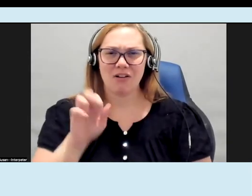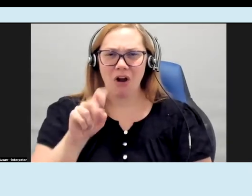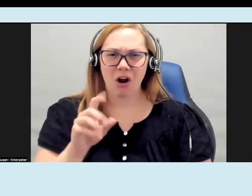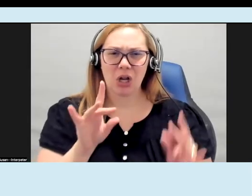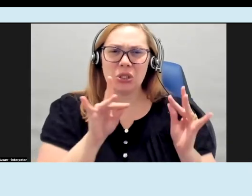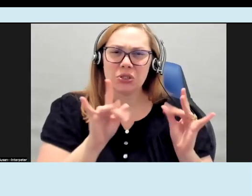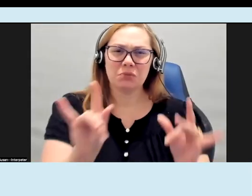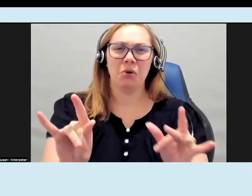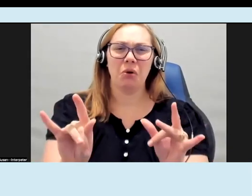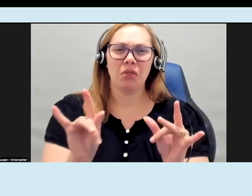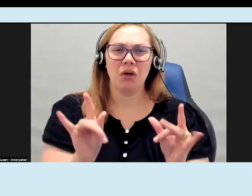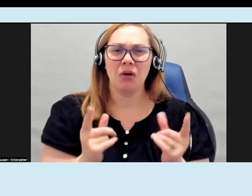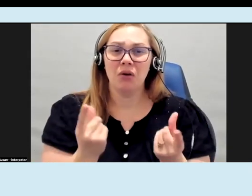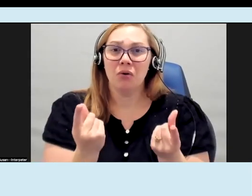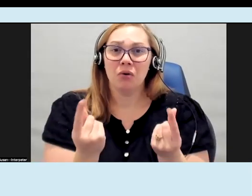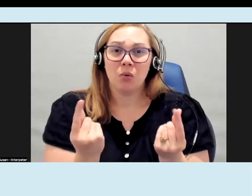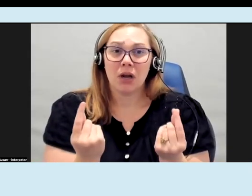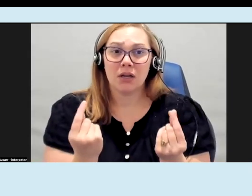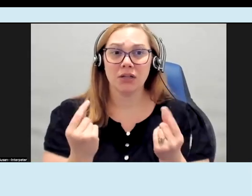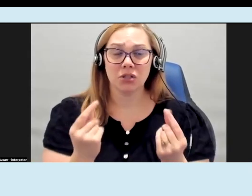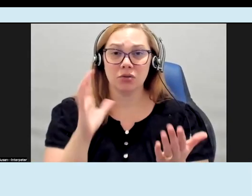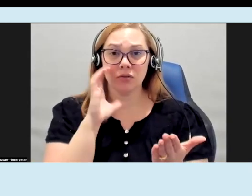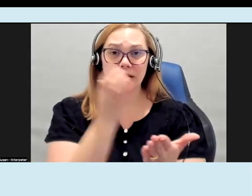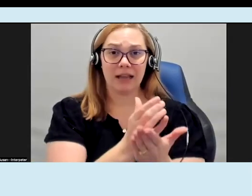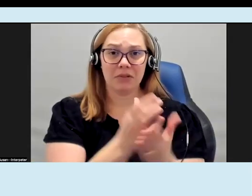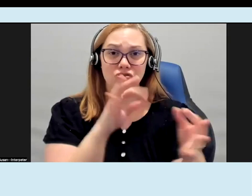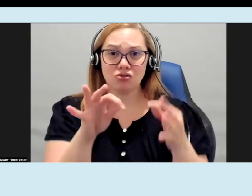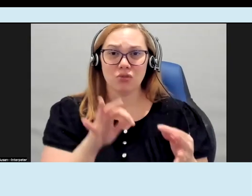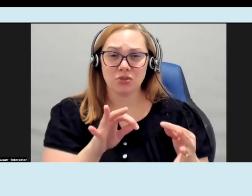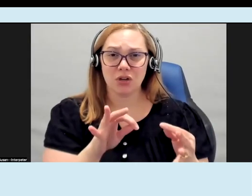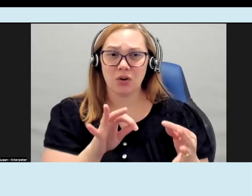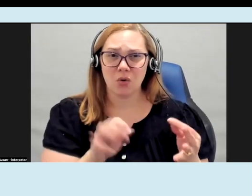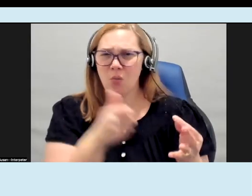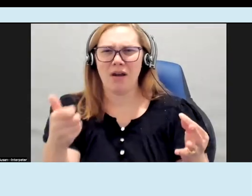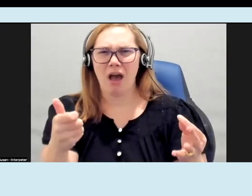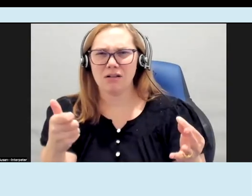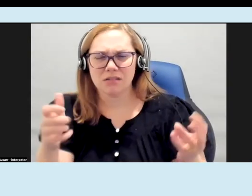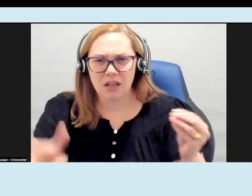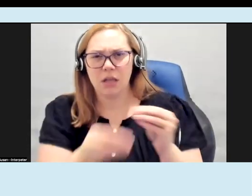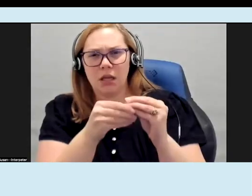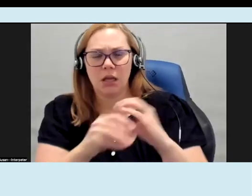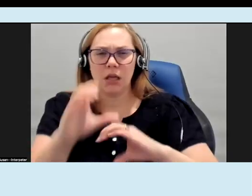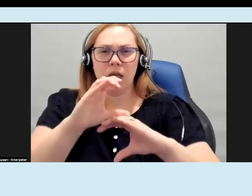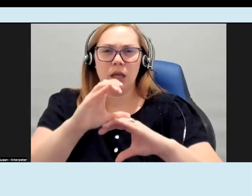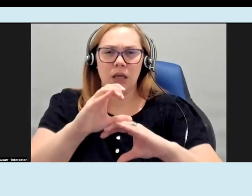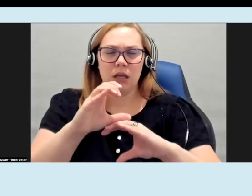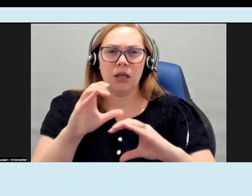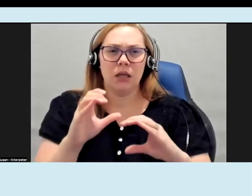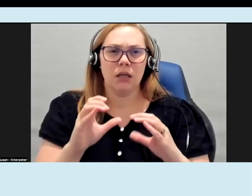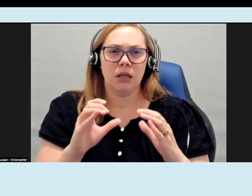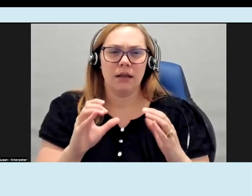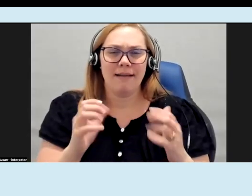uh what could I do Beyond an image description that could could make my art more accessible and